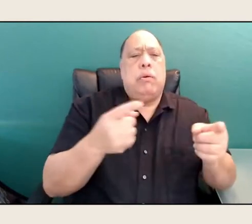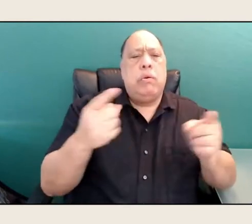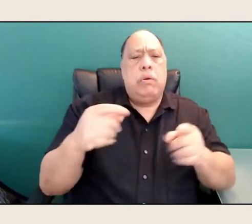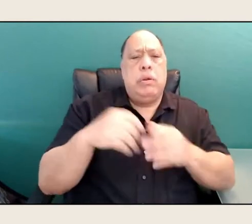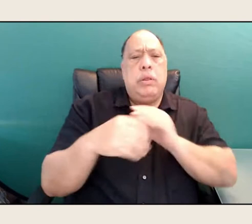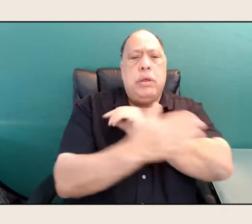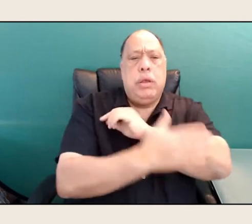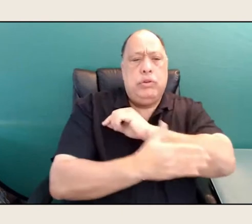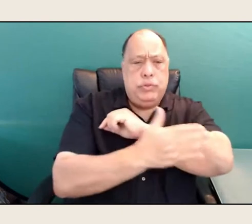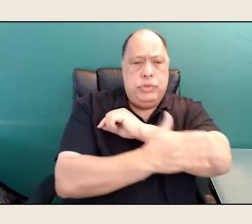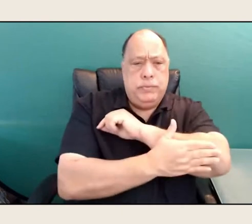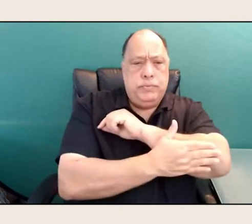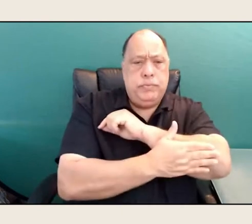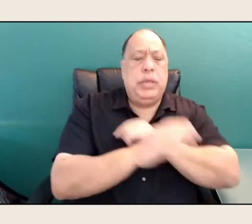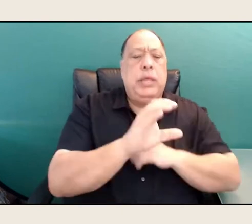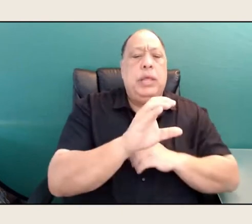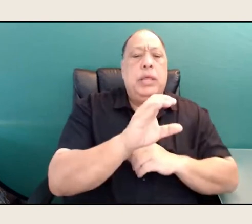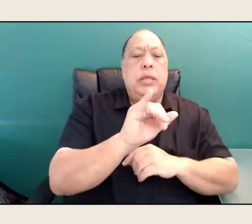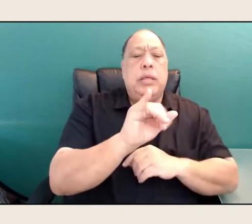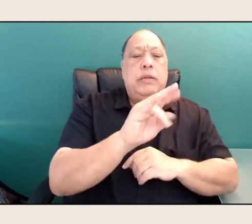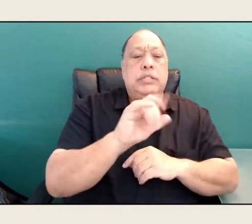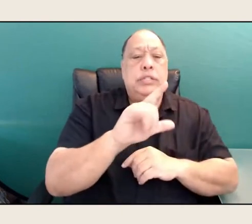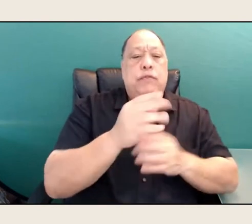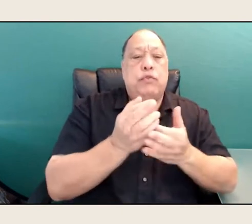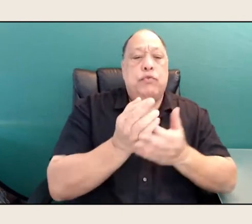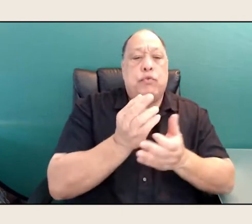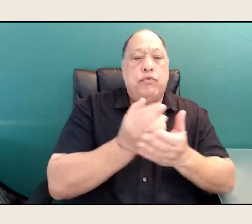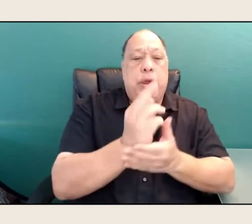the civil rights movement, the Vietnam War was going on,